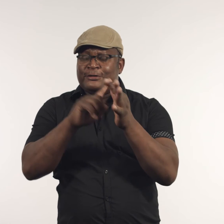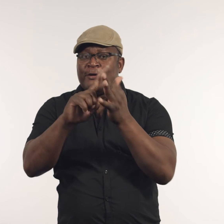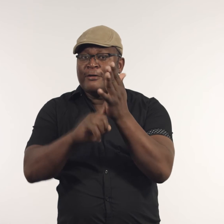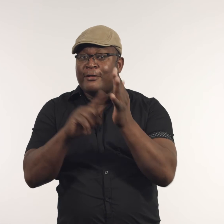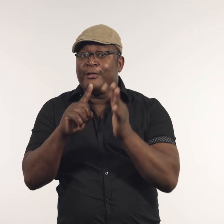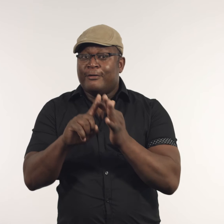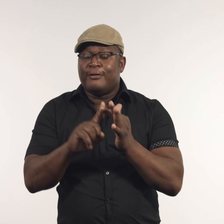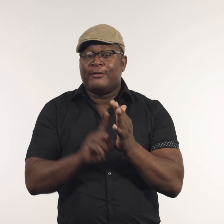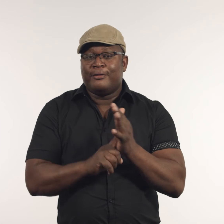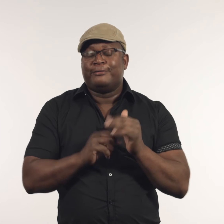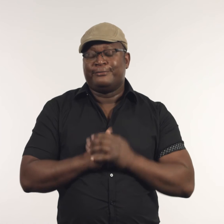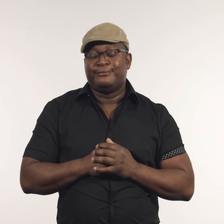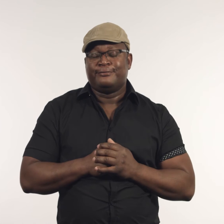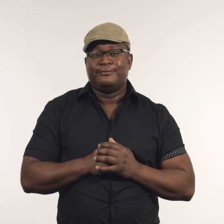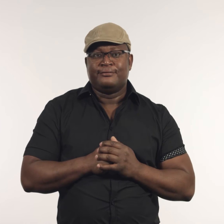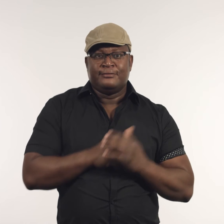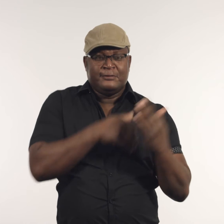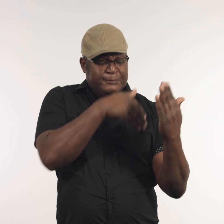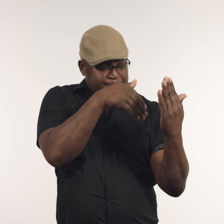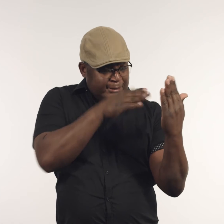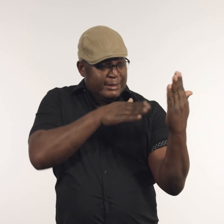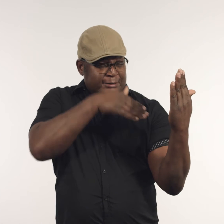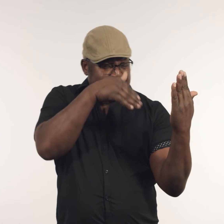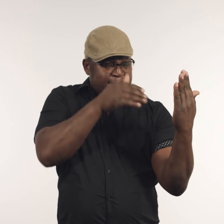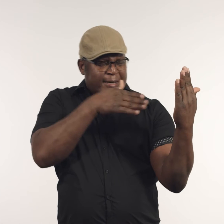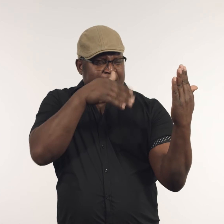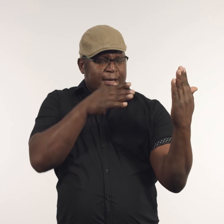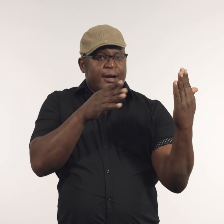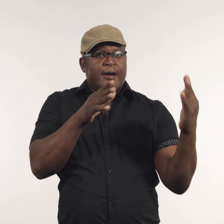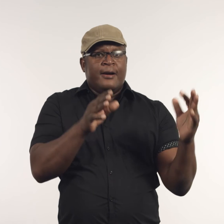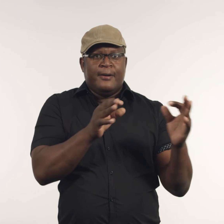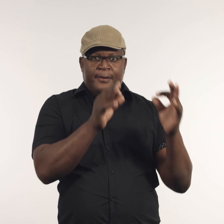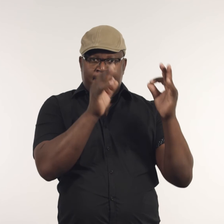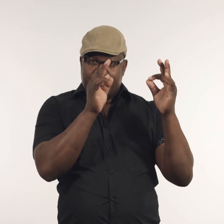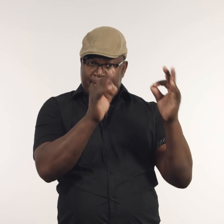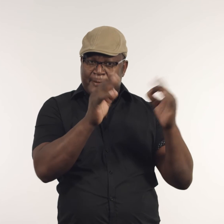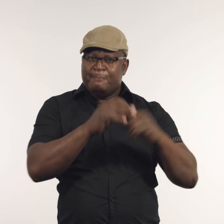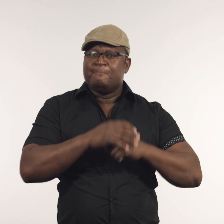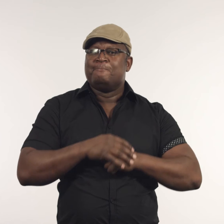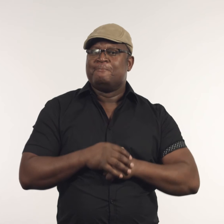I relied on observation and memory more than I did on photos, then I corrected and completed the portrait from life.